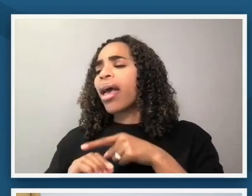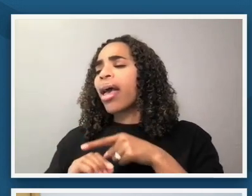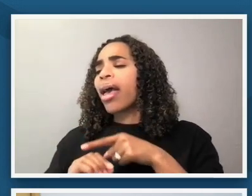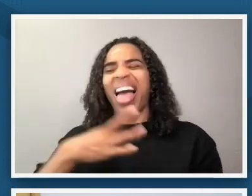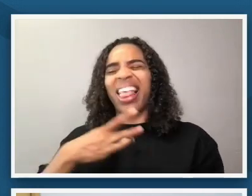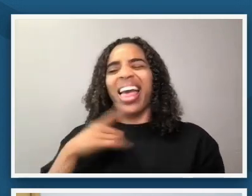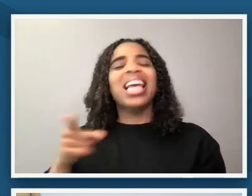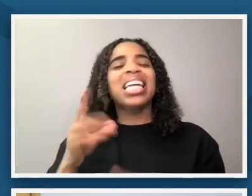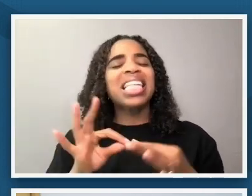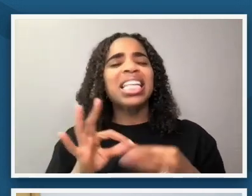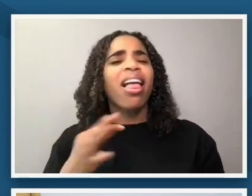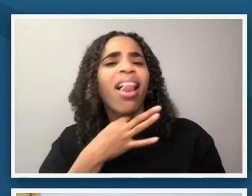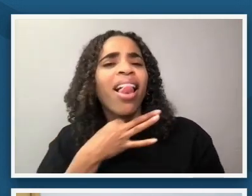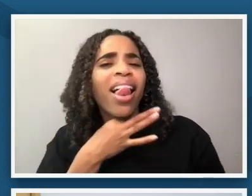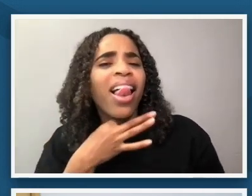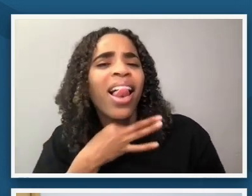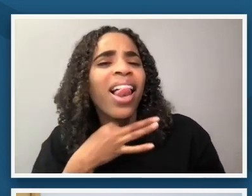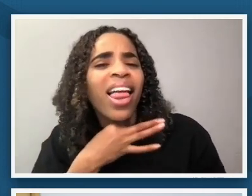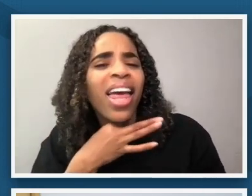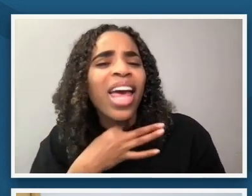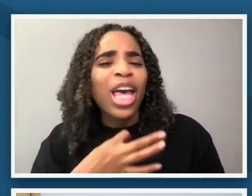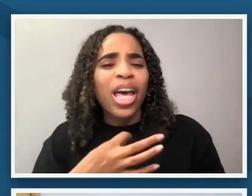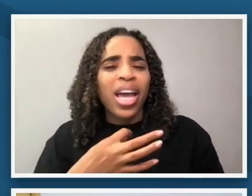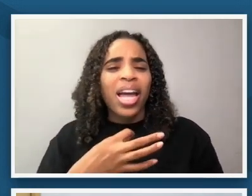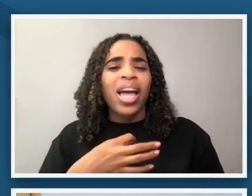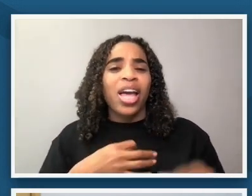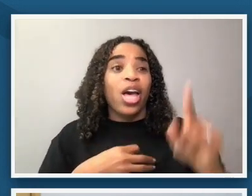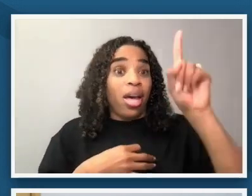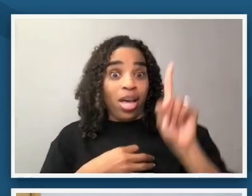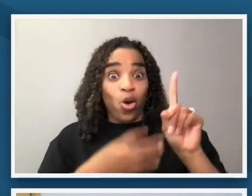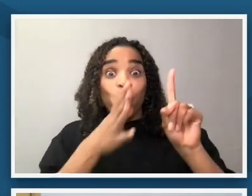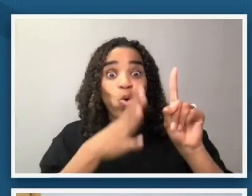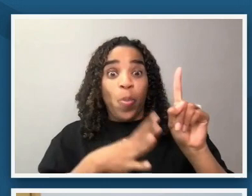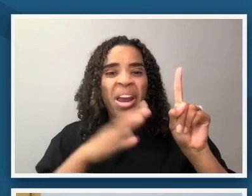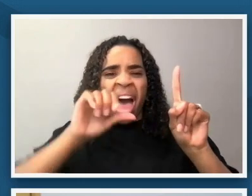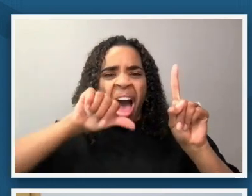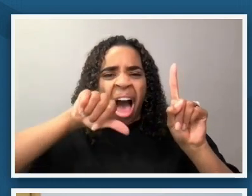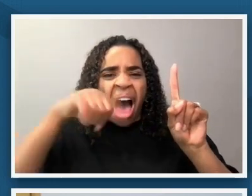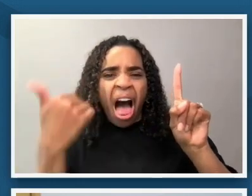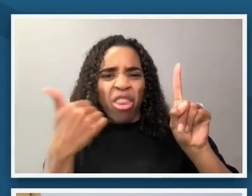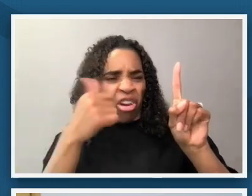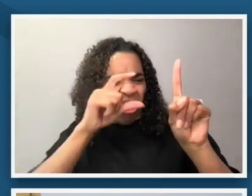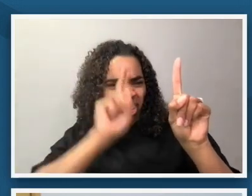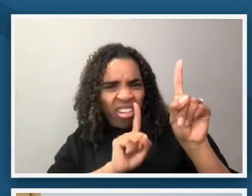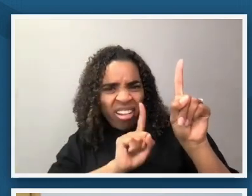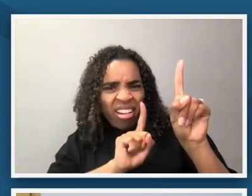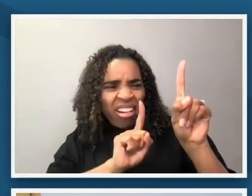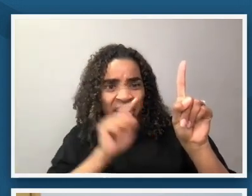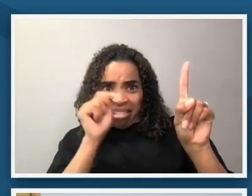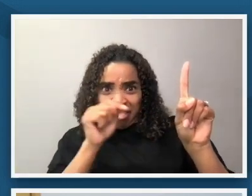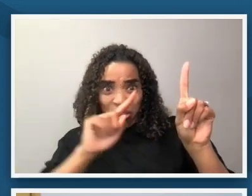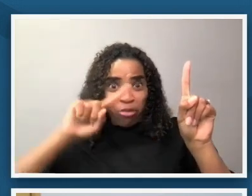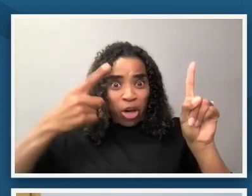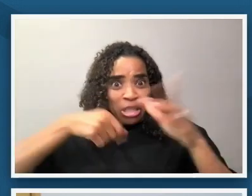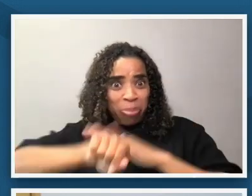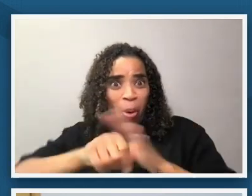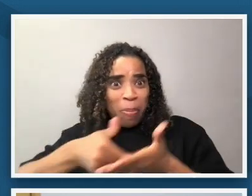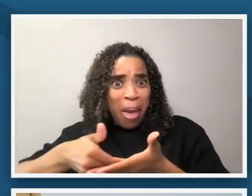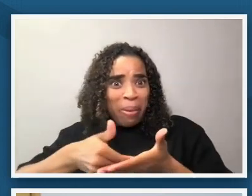really curious about the mini me standing behind her like is that the first born child and